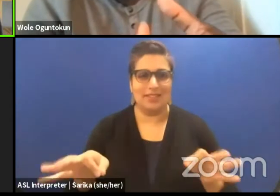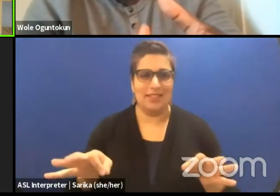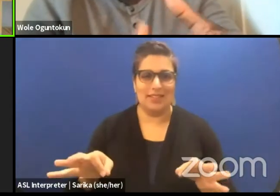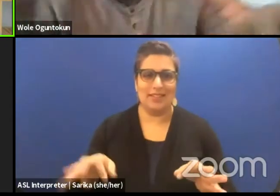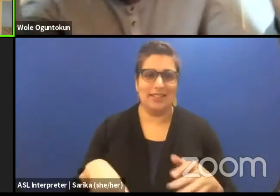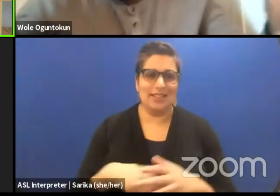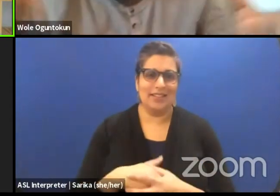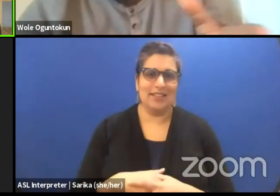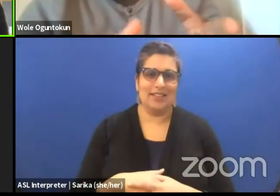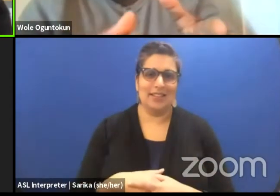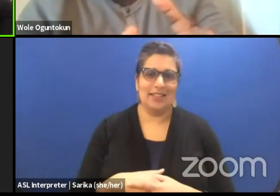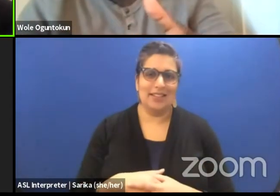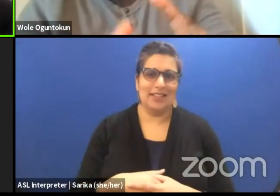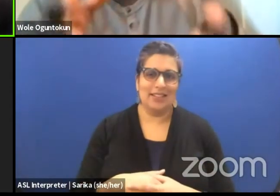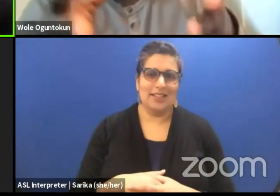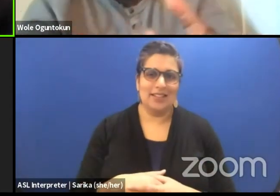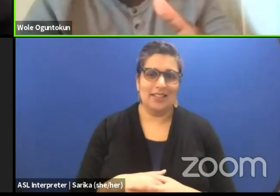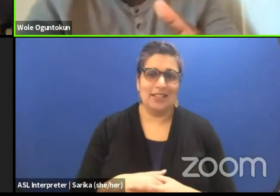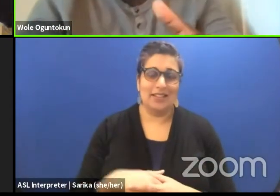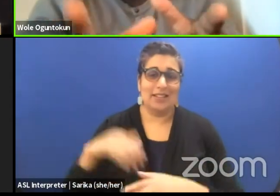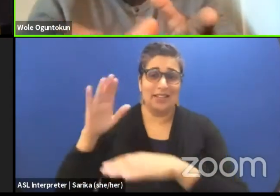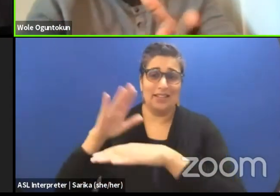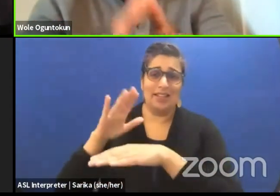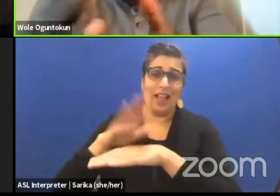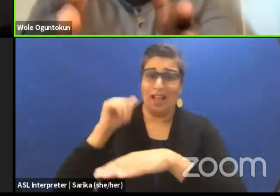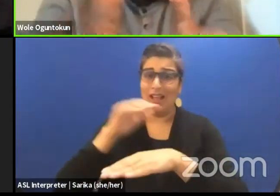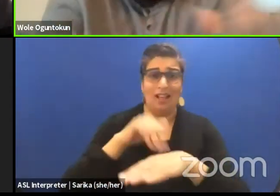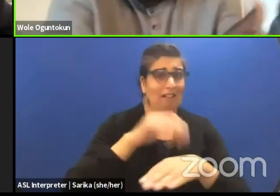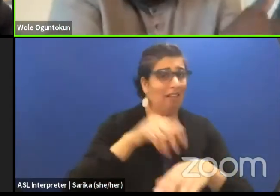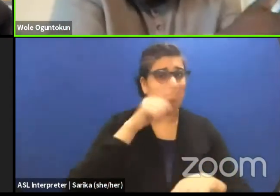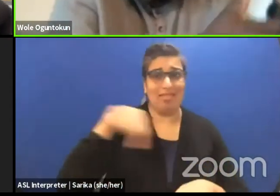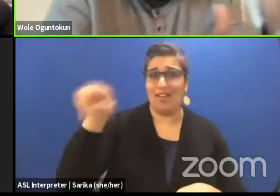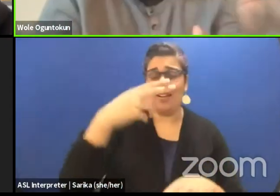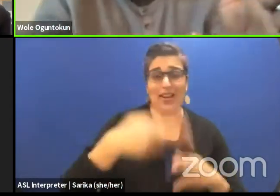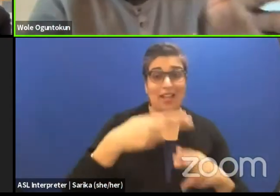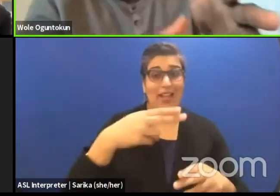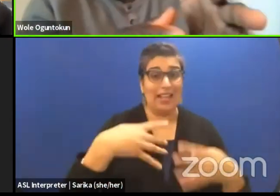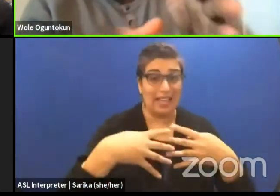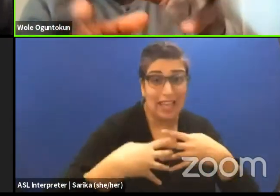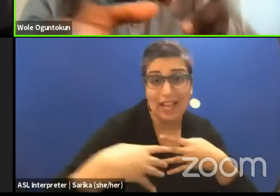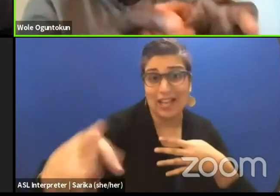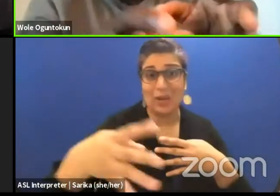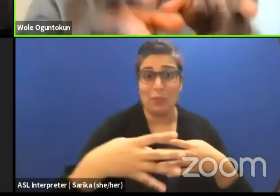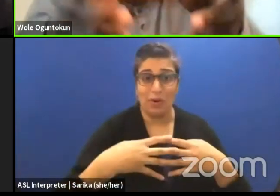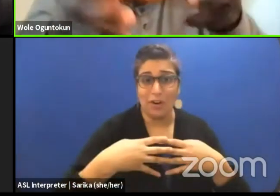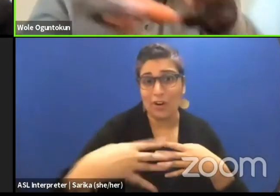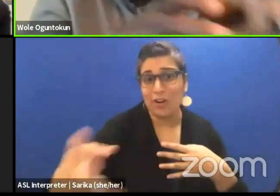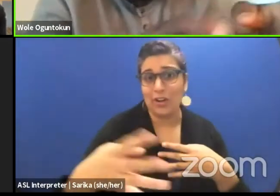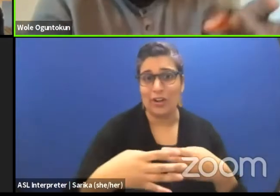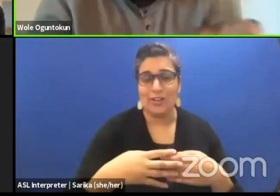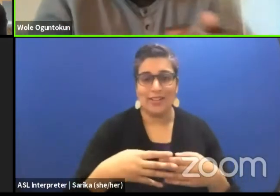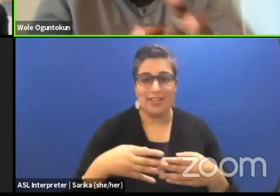I'm just saying, I'll call their names. Gatekeepers, people who say you are the ones who say we can get through. This funnel, this bottleneck,